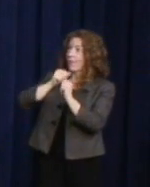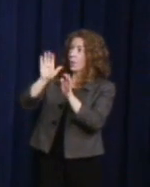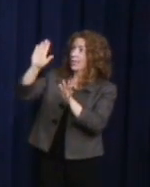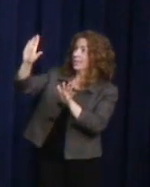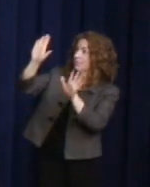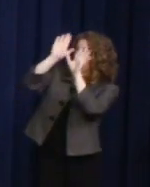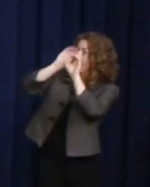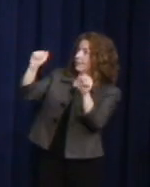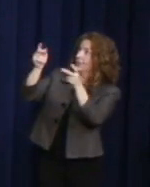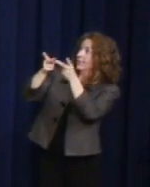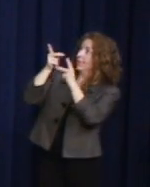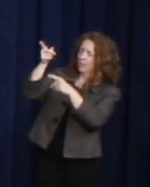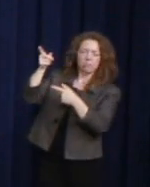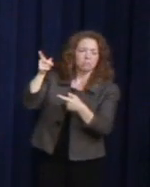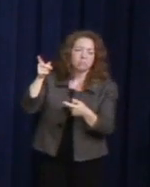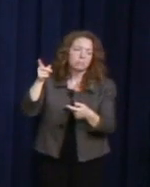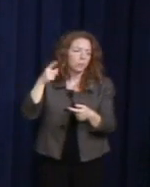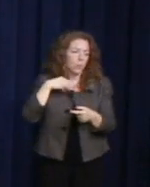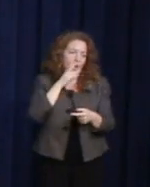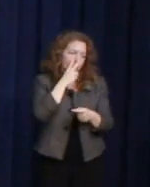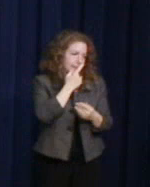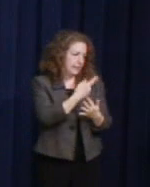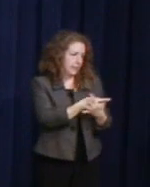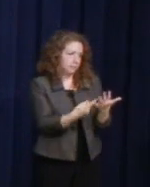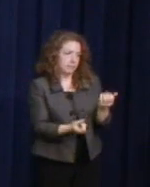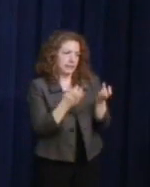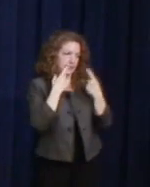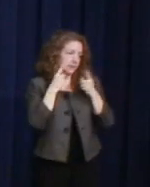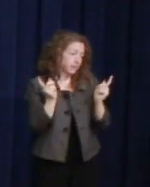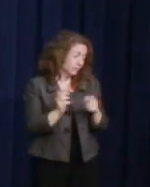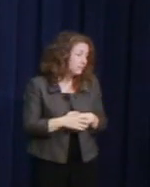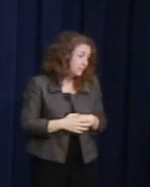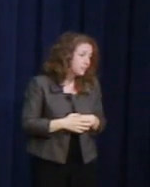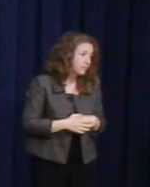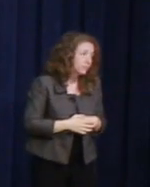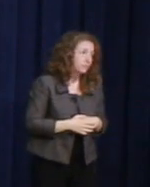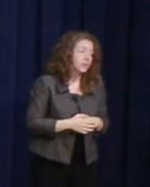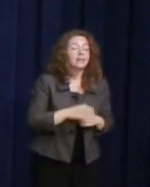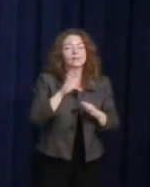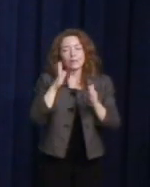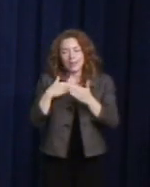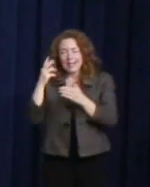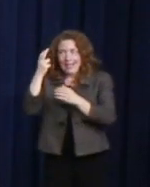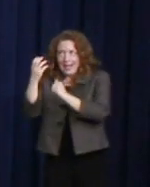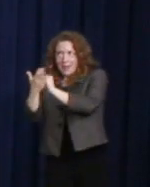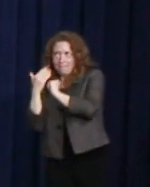I want that to be really clear. So anyway, he helped me keep the promise made on Harvey Milk's 80th birthday,